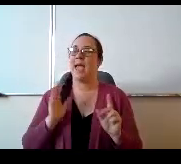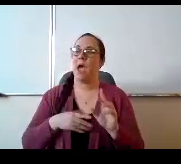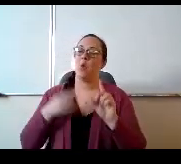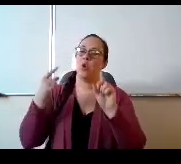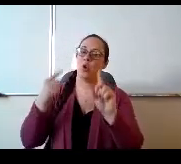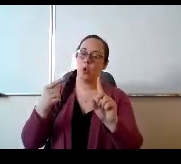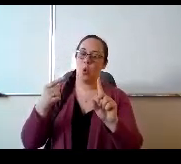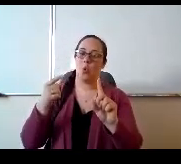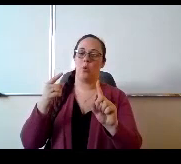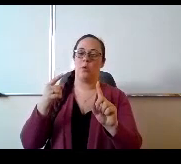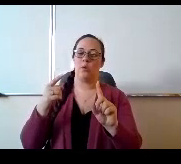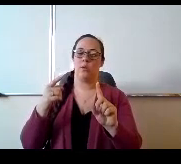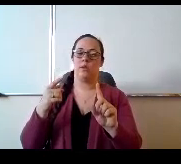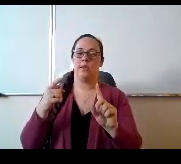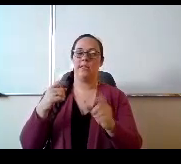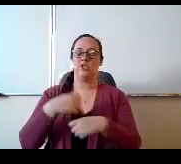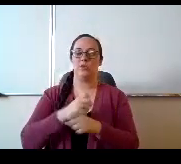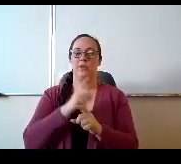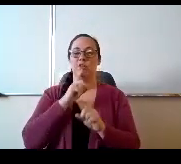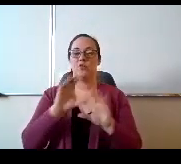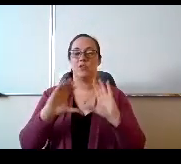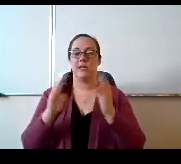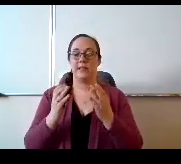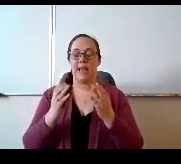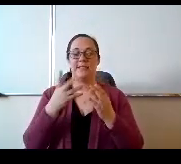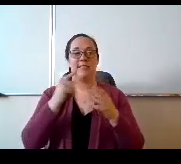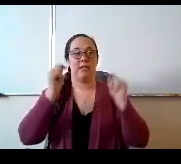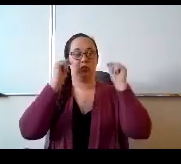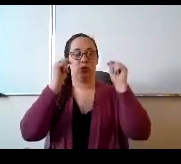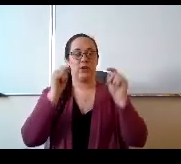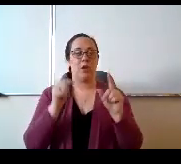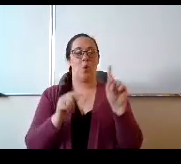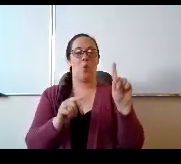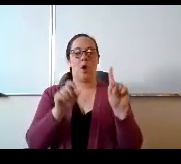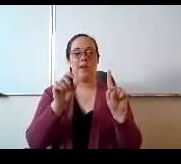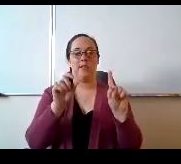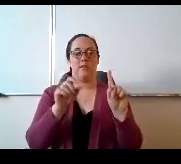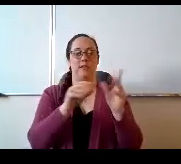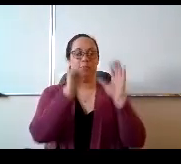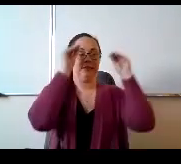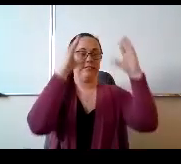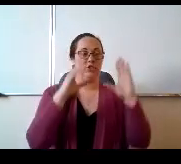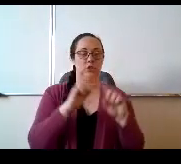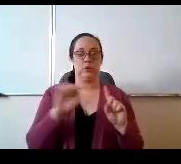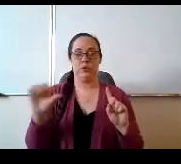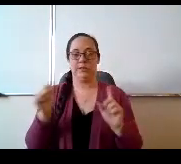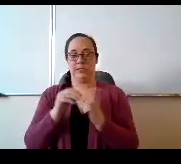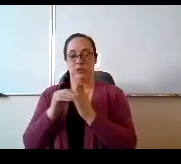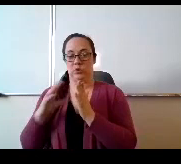classes even in tutoring. Right now at a one to 10 ratio. OK, and we have all of our sped teachers